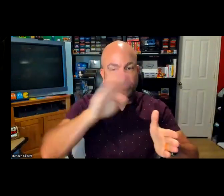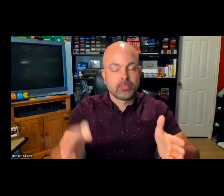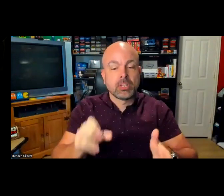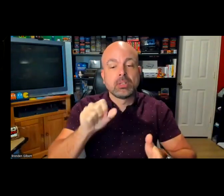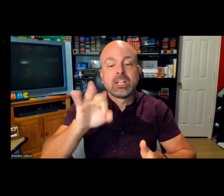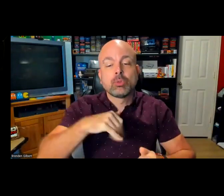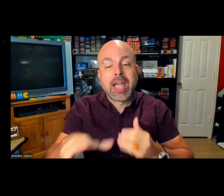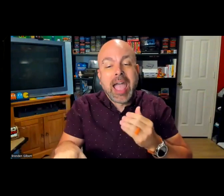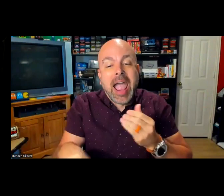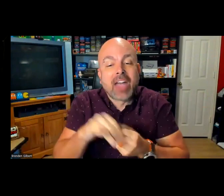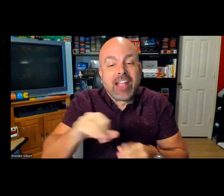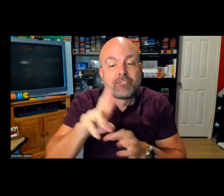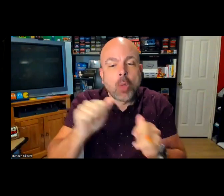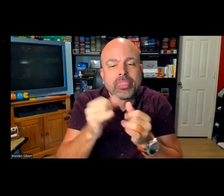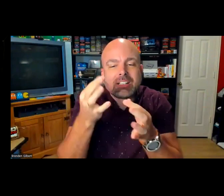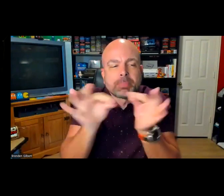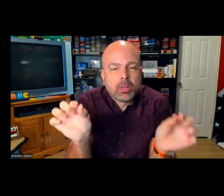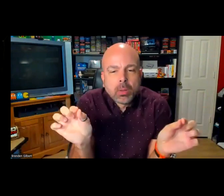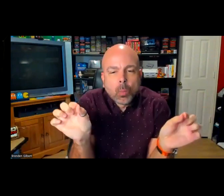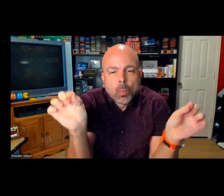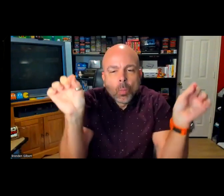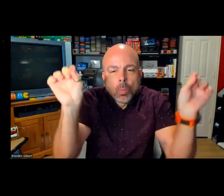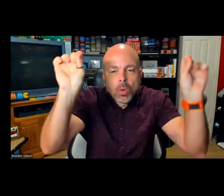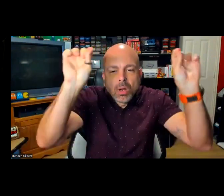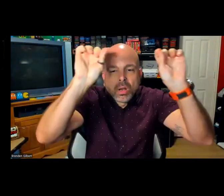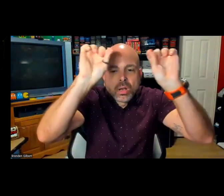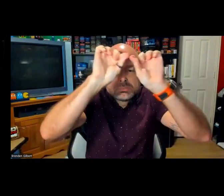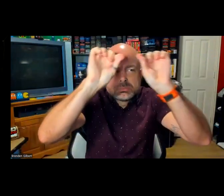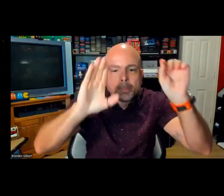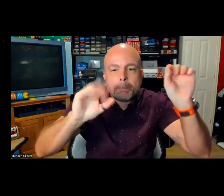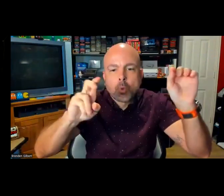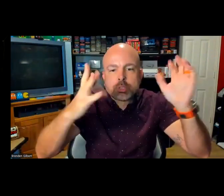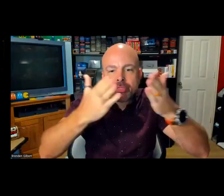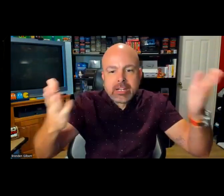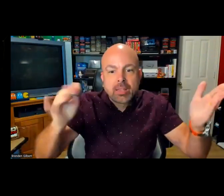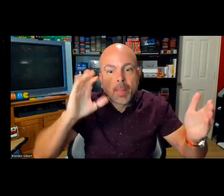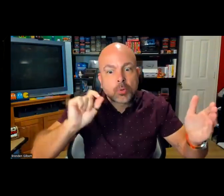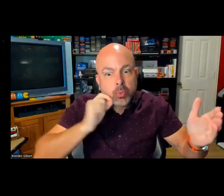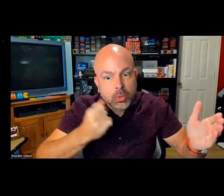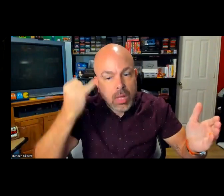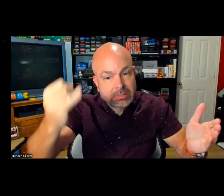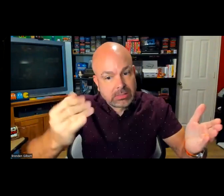sound and direction of sound. It can be very simply shown up as a